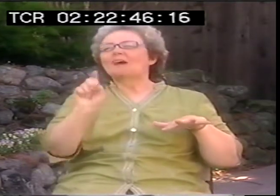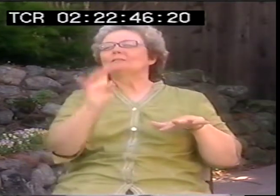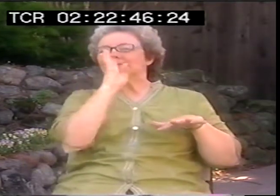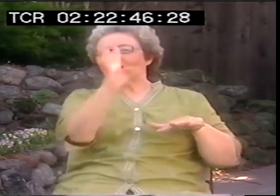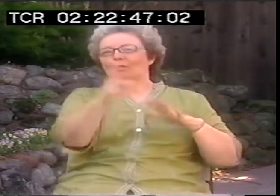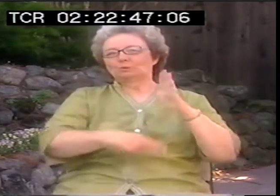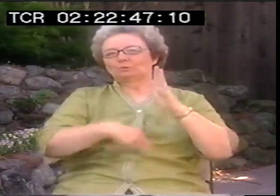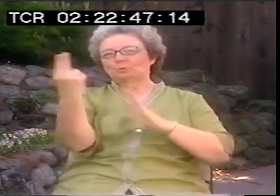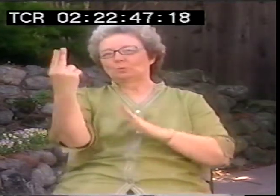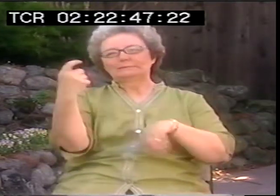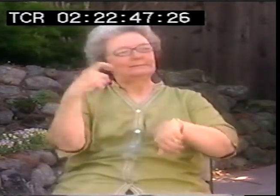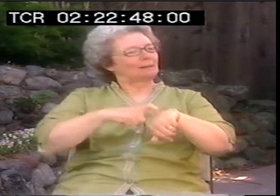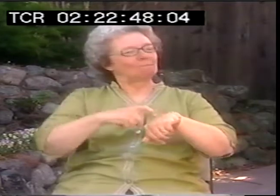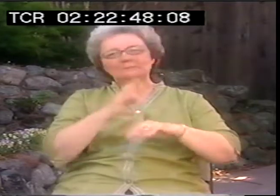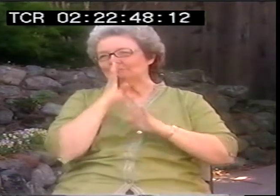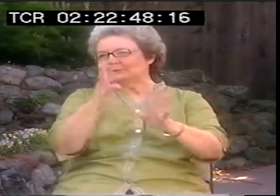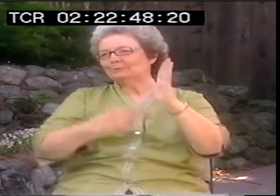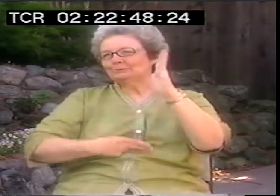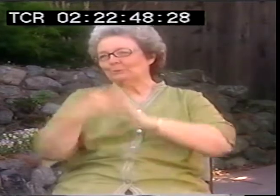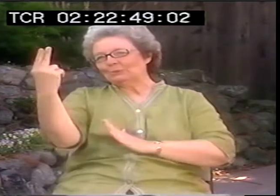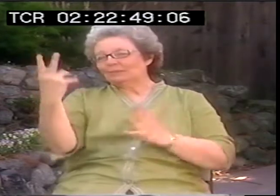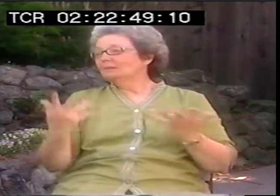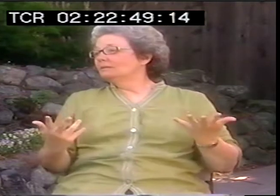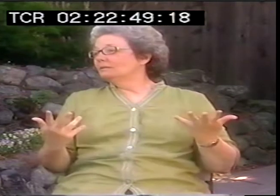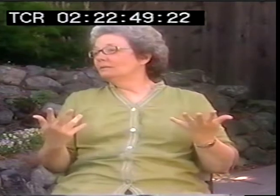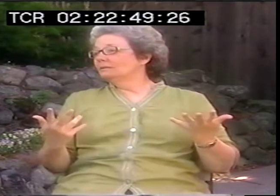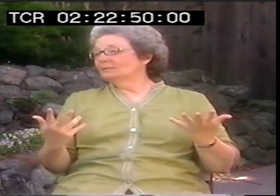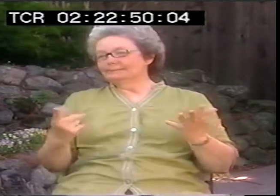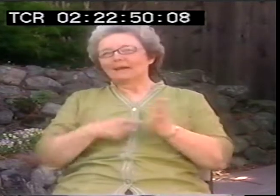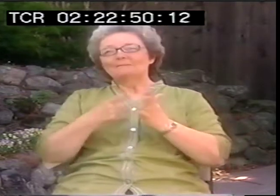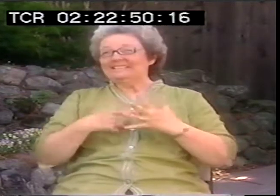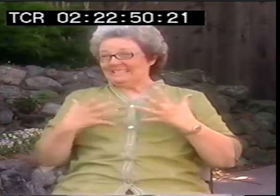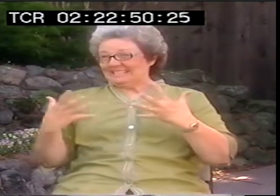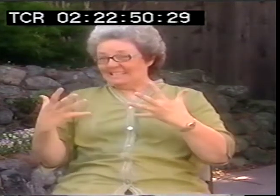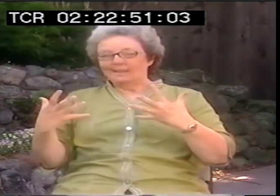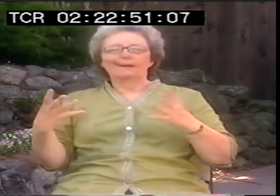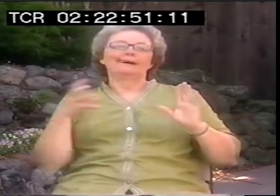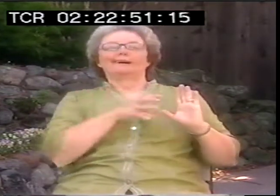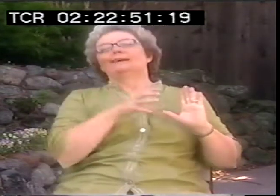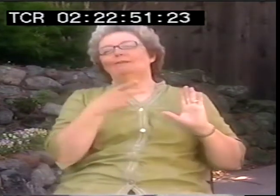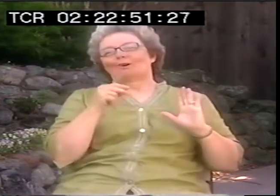Let's just speak the truth. You have to be honest and be blunt about it. Sometimes sugarcoating something doesn't work better.